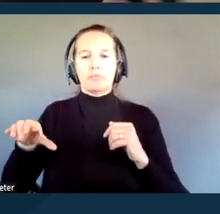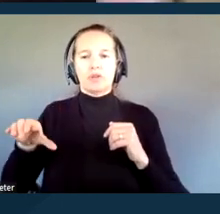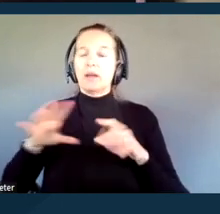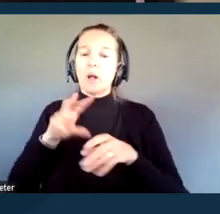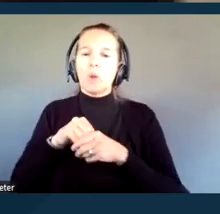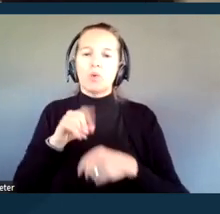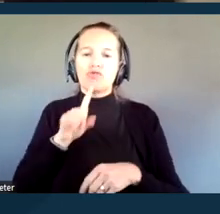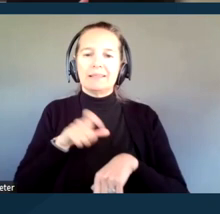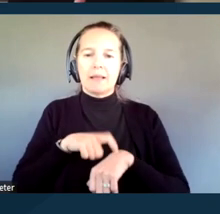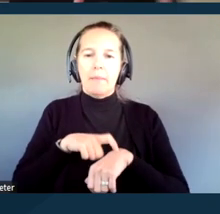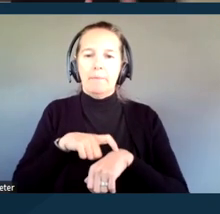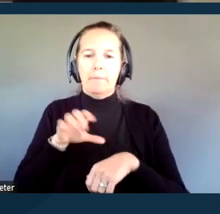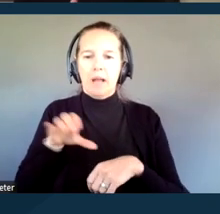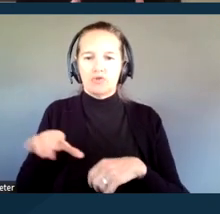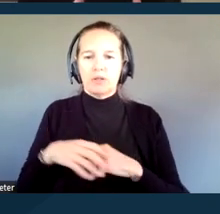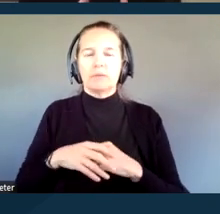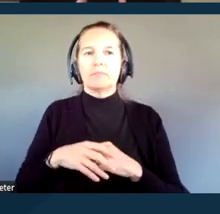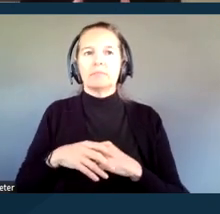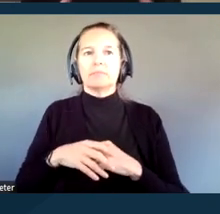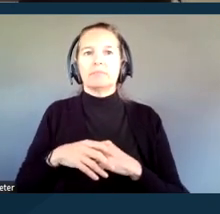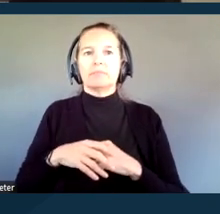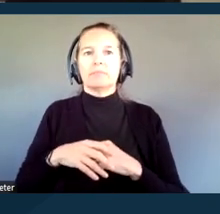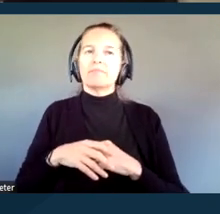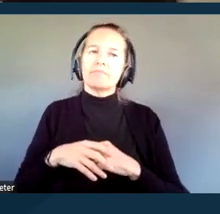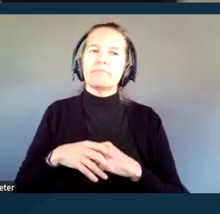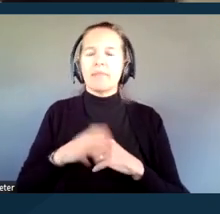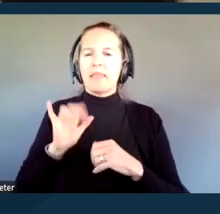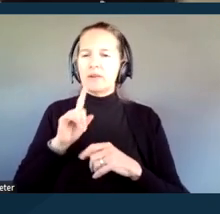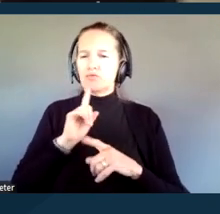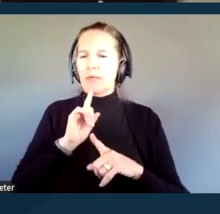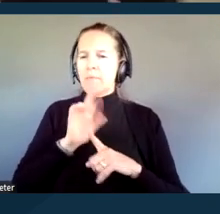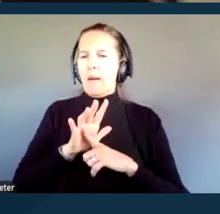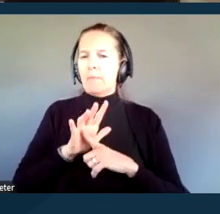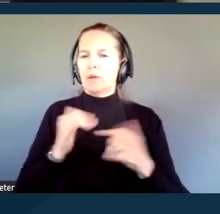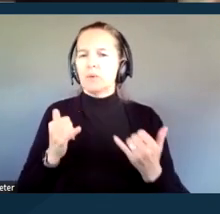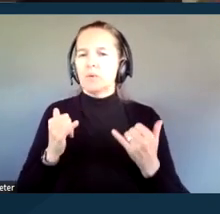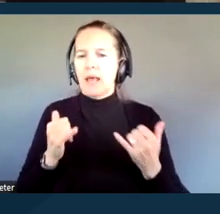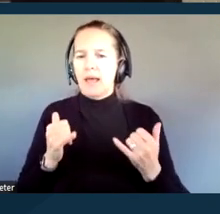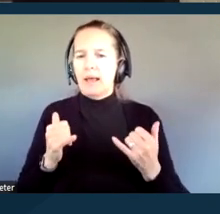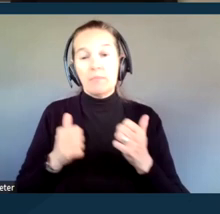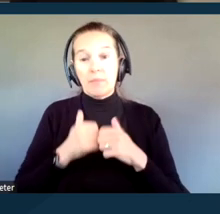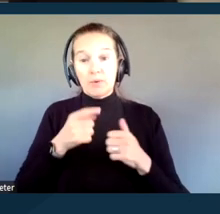This is one that today is very, very popular. And as most of you know, we're here on Zoom.